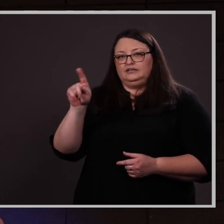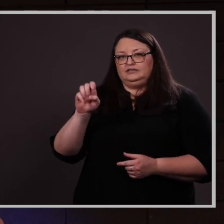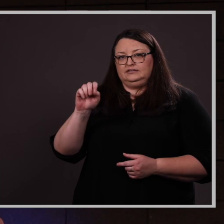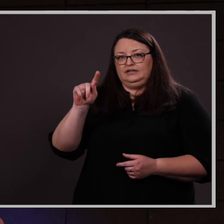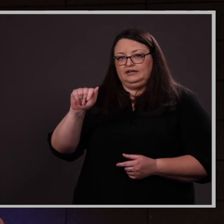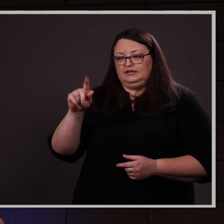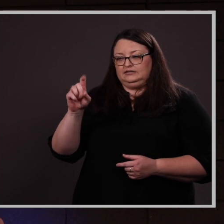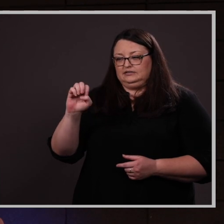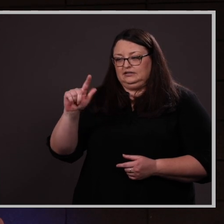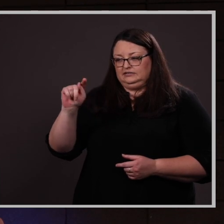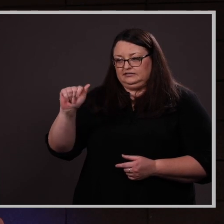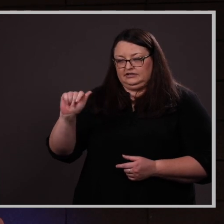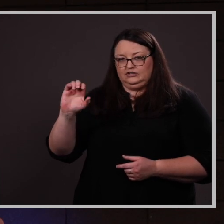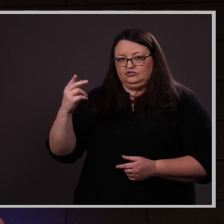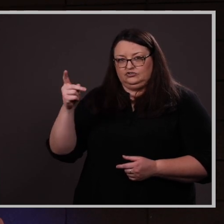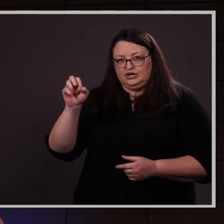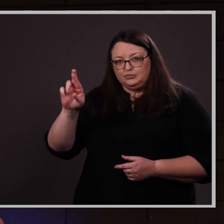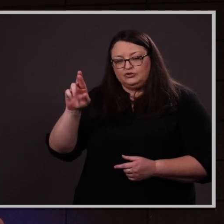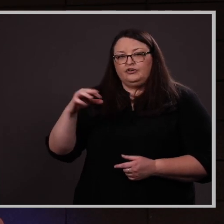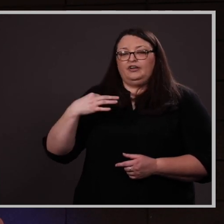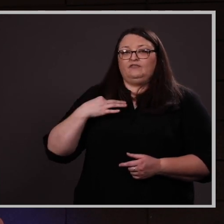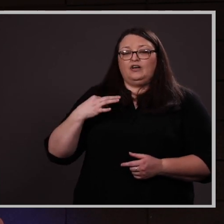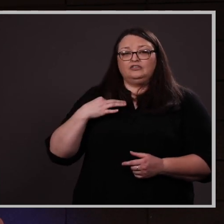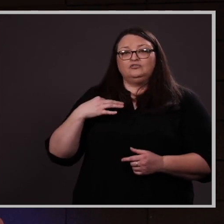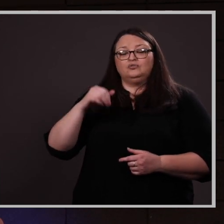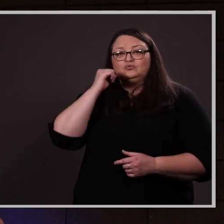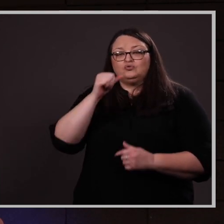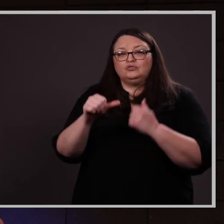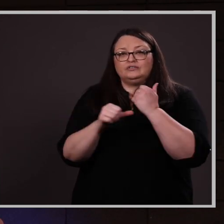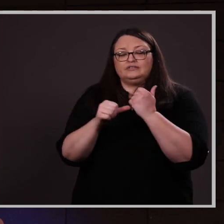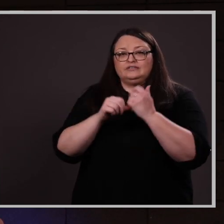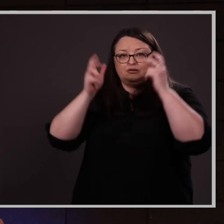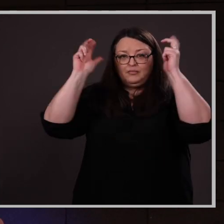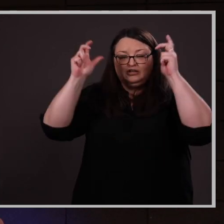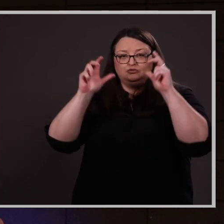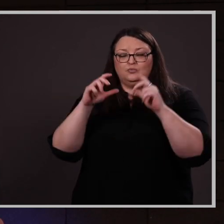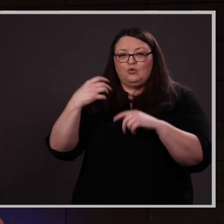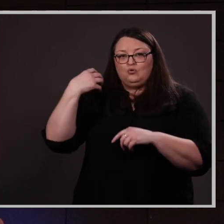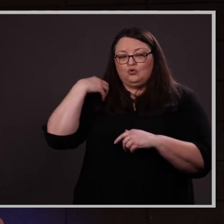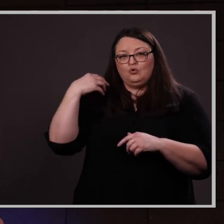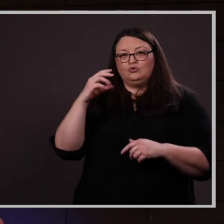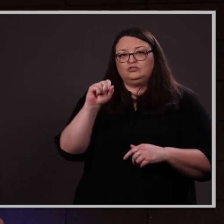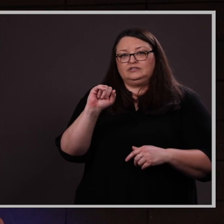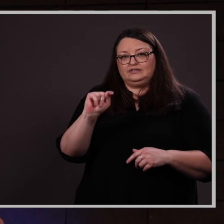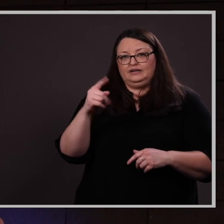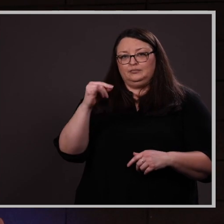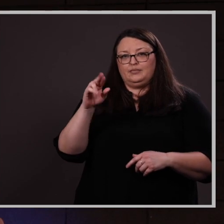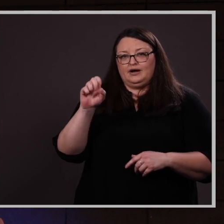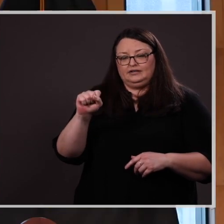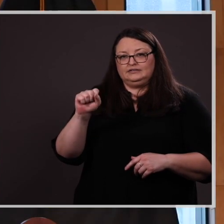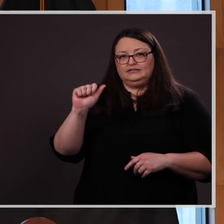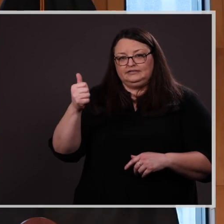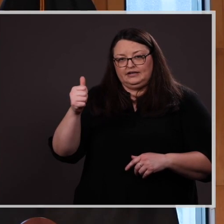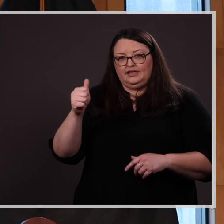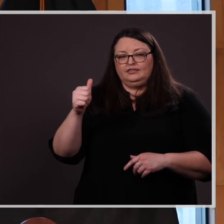a volunteer Assistant Girls Basketball Coach at St. Pius X St. Leo Elementary School.